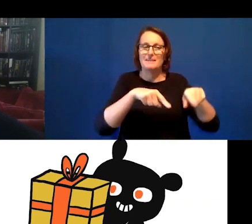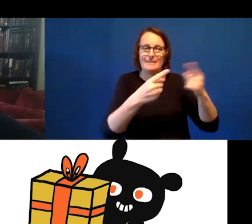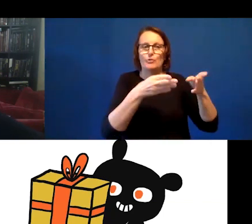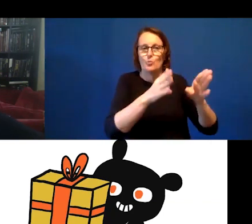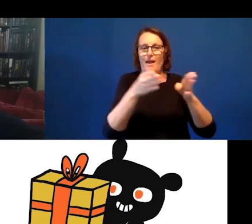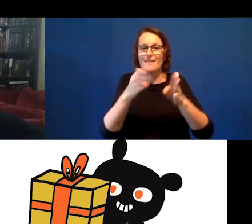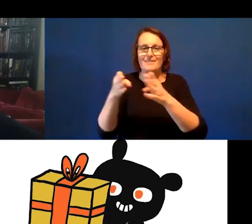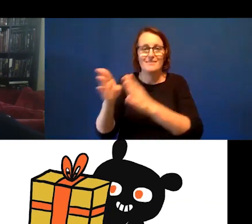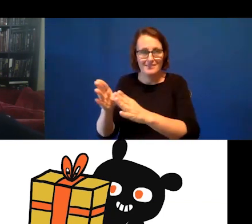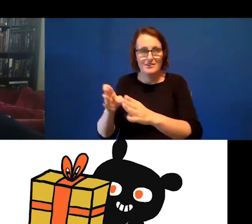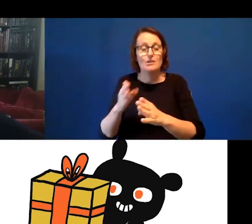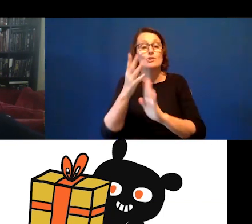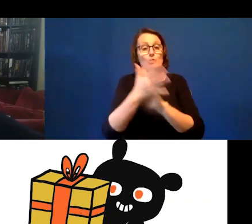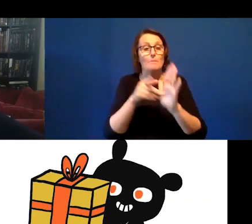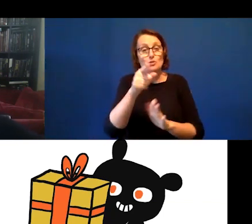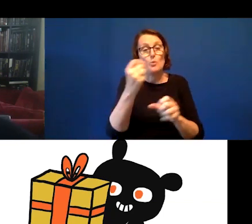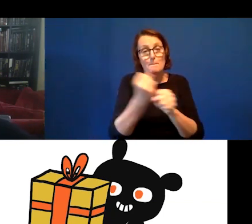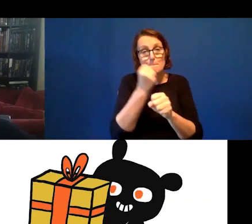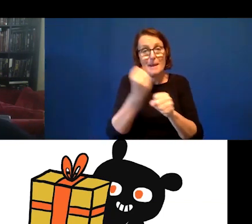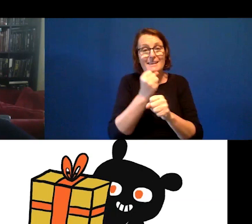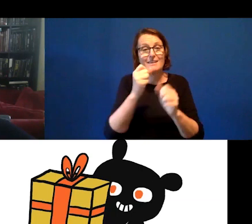That you are actively creating your arrest Tess tick work -- artistic work in